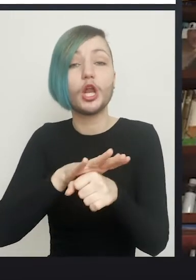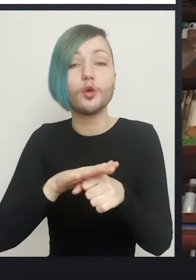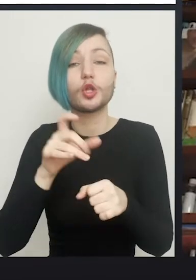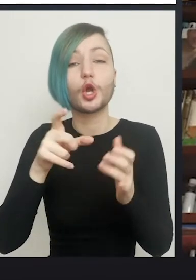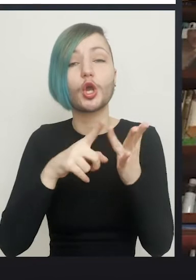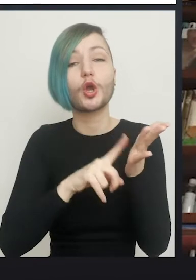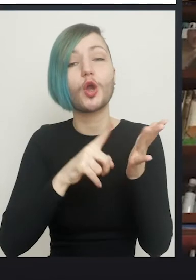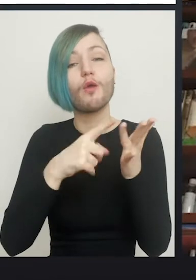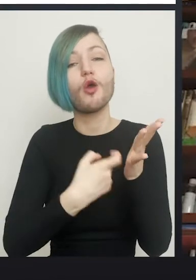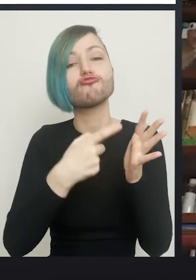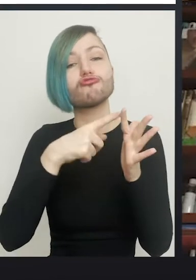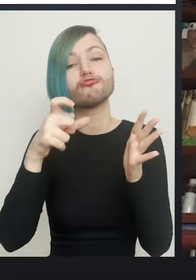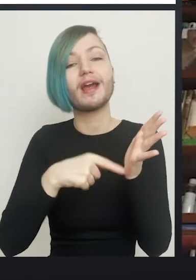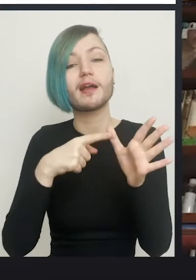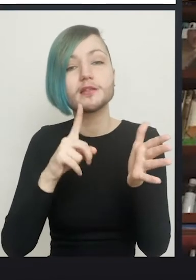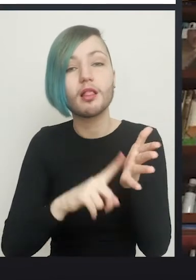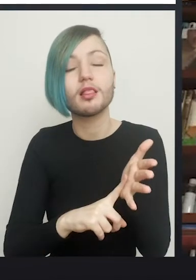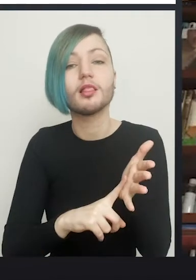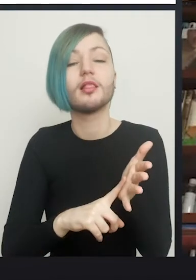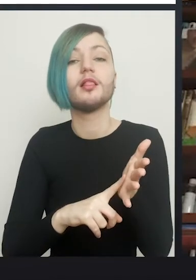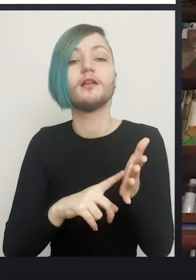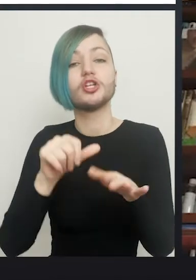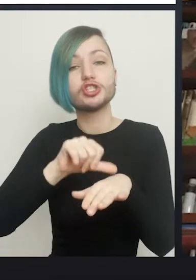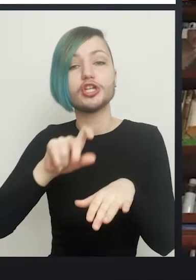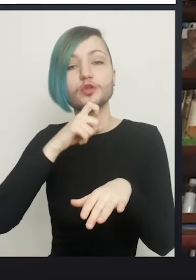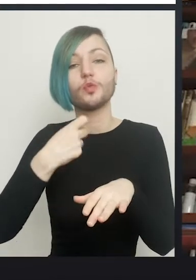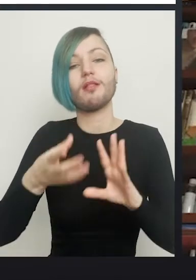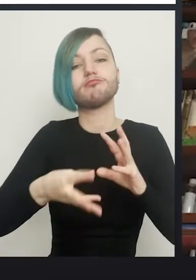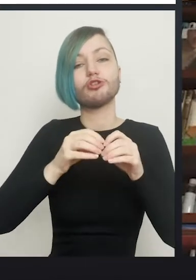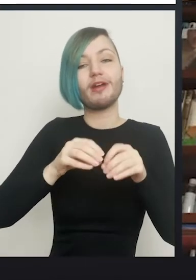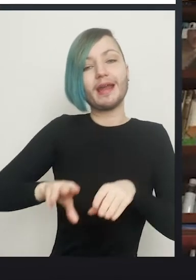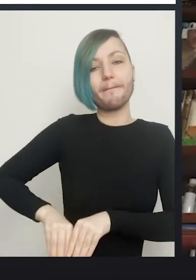will bring out a colostomy, a bag, which they're going to need if they've got that.